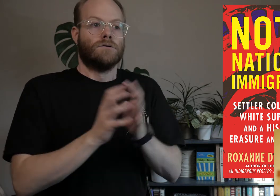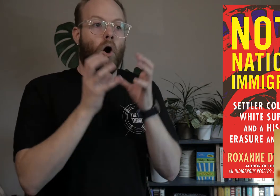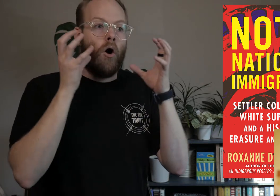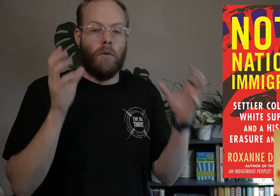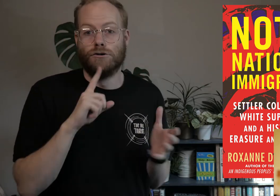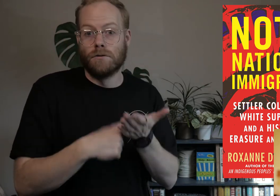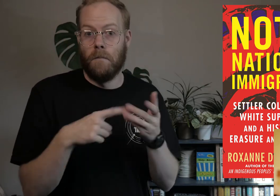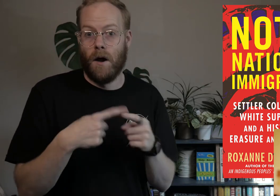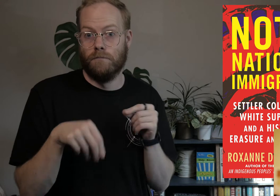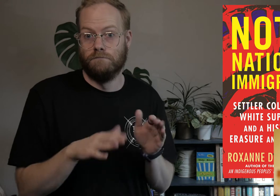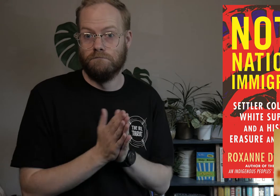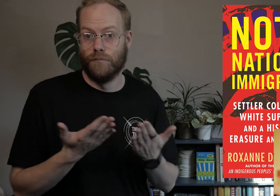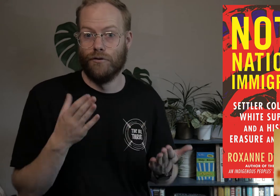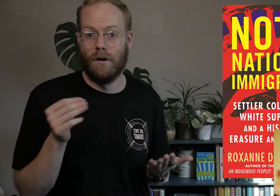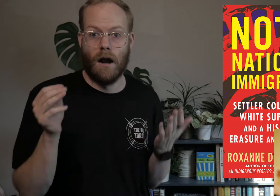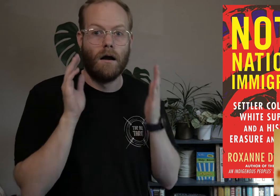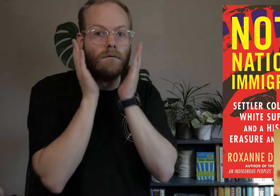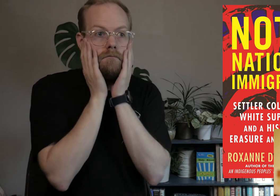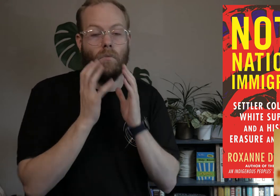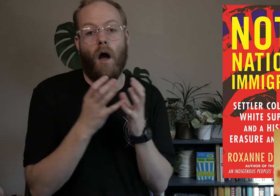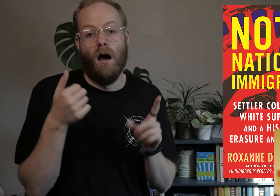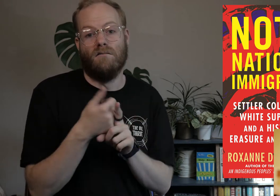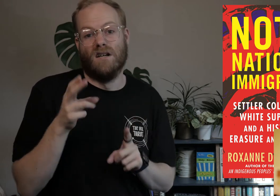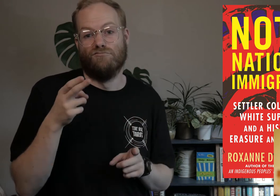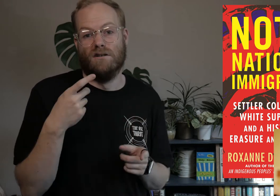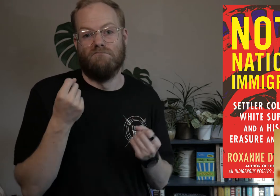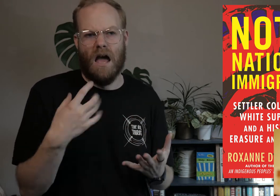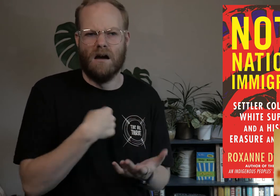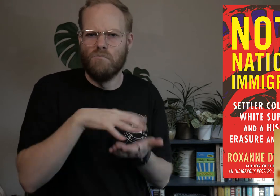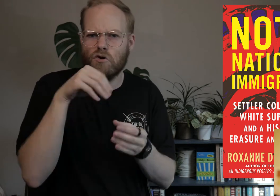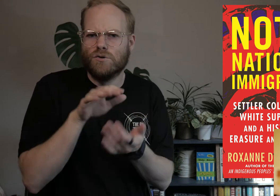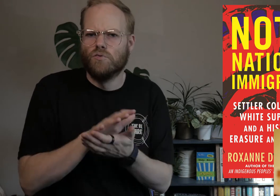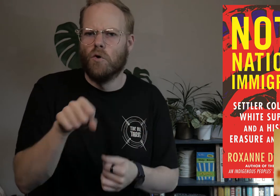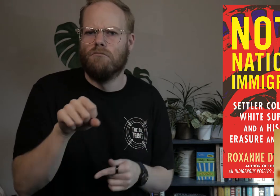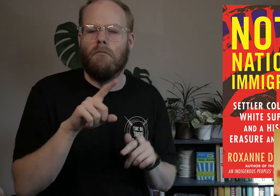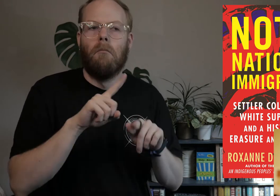So much is talked about in this book, and a lot of it is history that many of us learn in school.